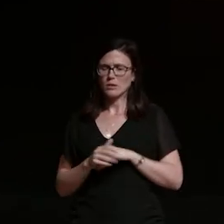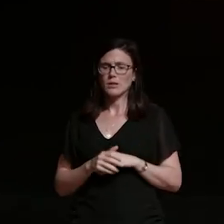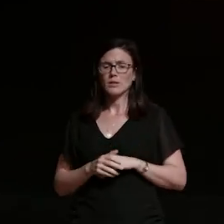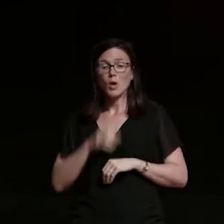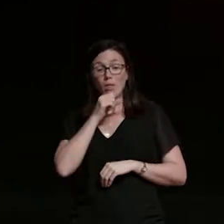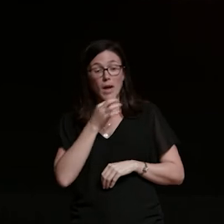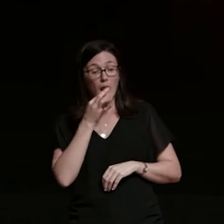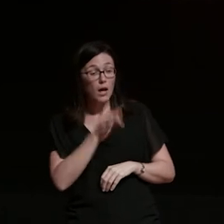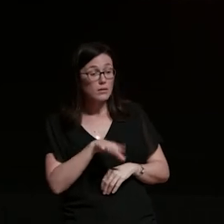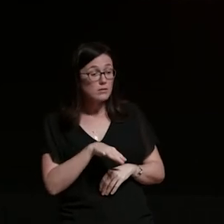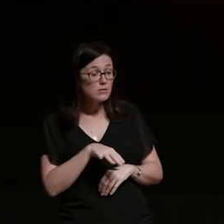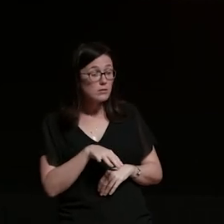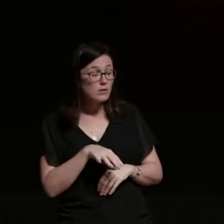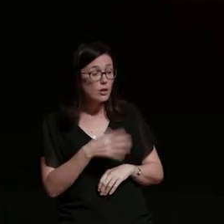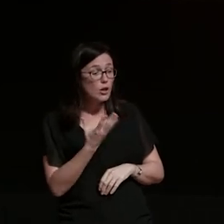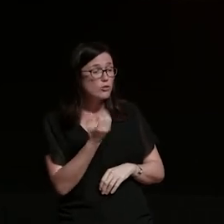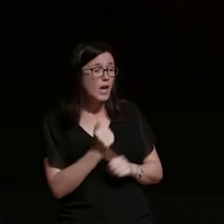do you have a significant other that can help you with that